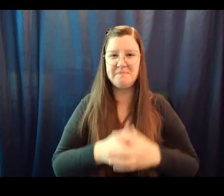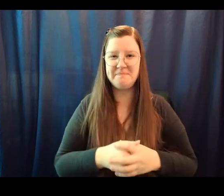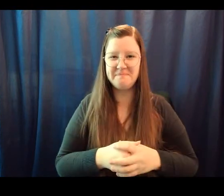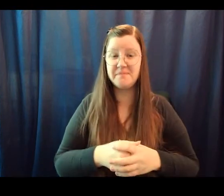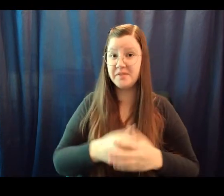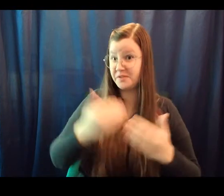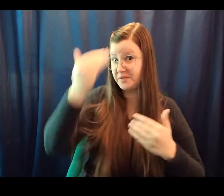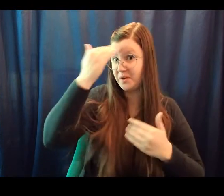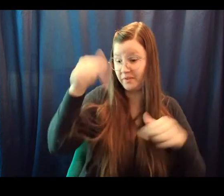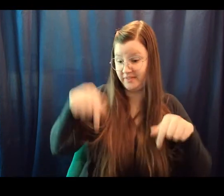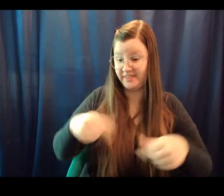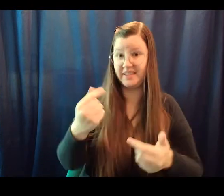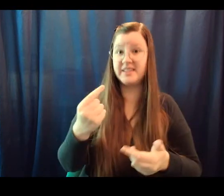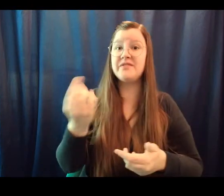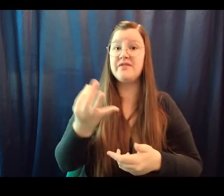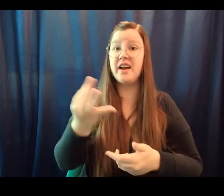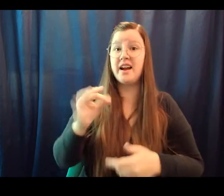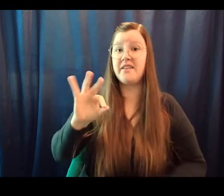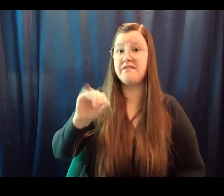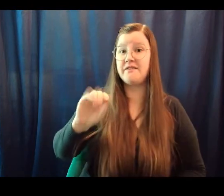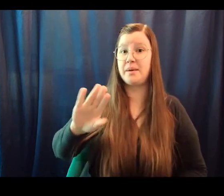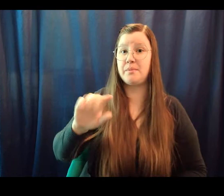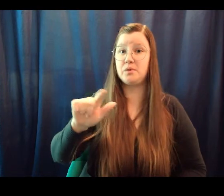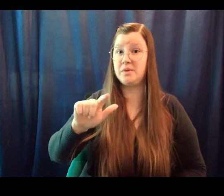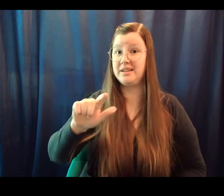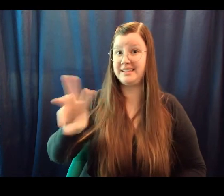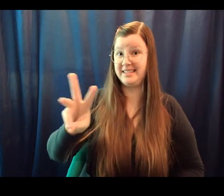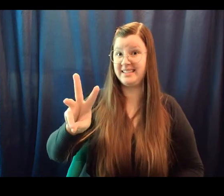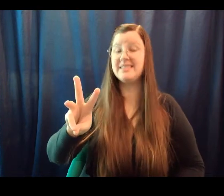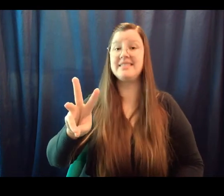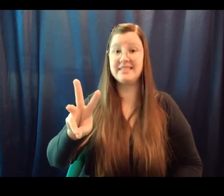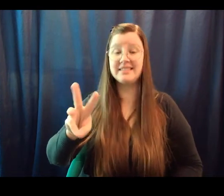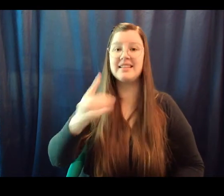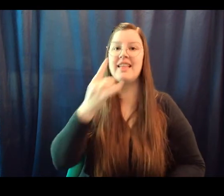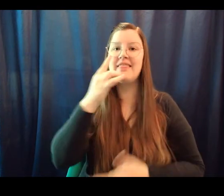part of the Lunar New Year celebration? If you want to know more about this,